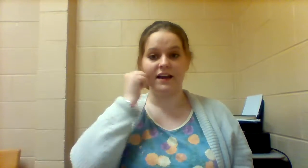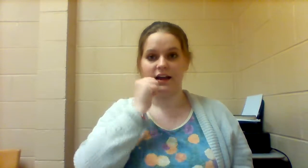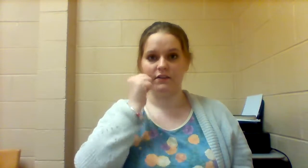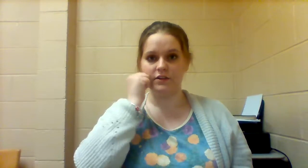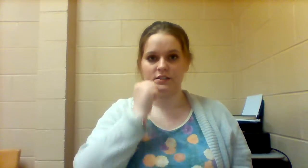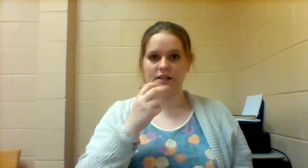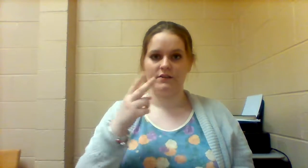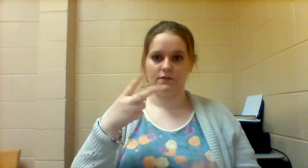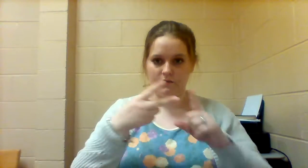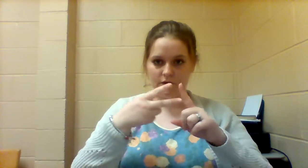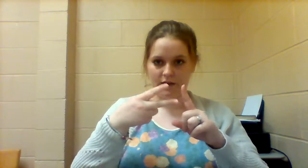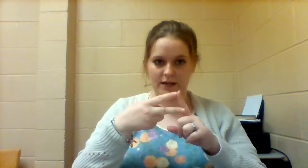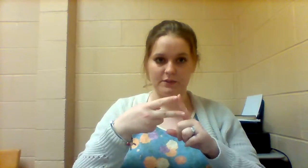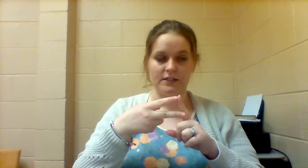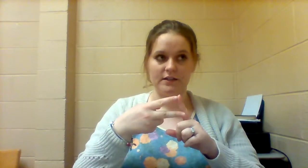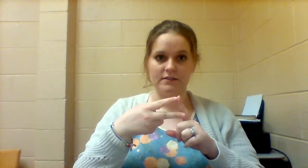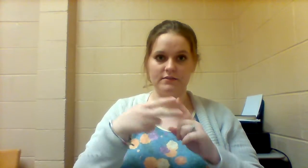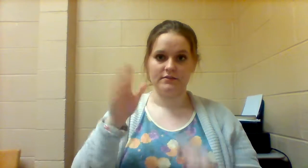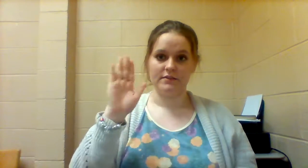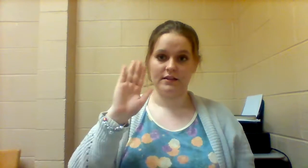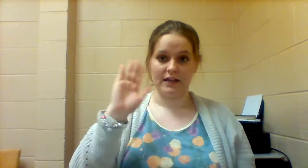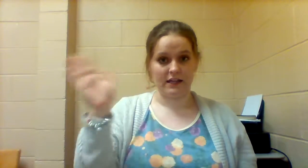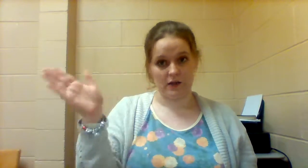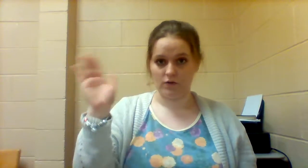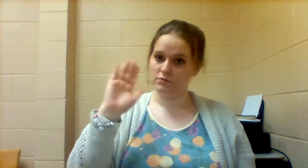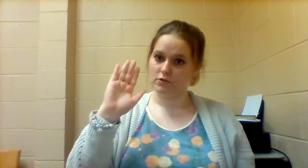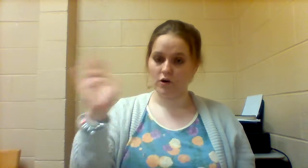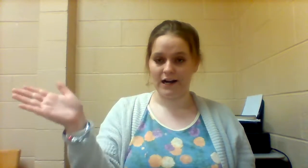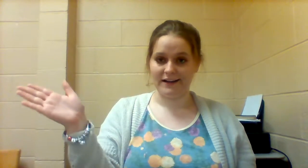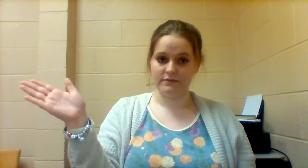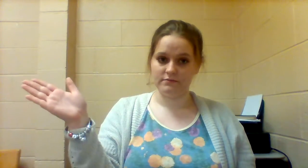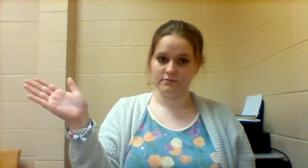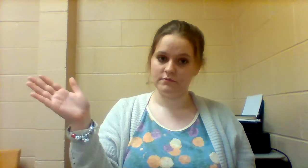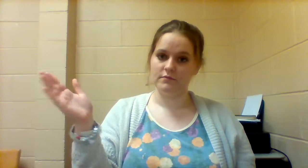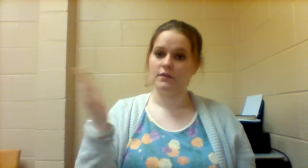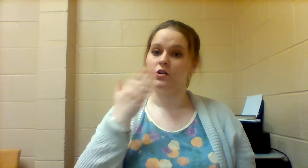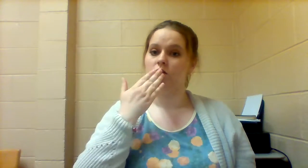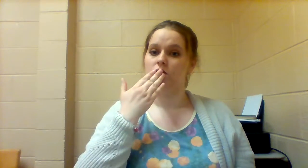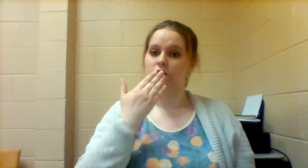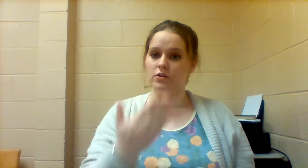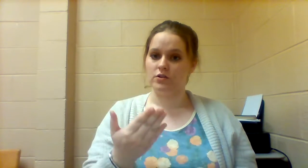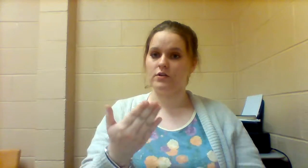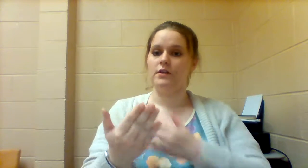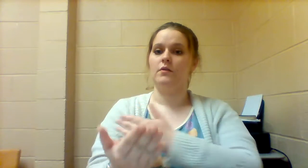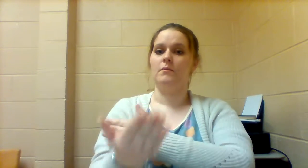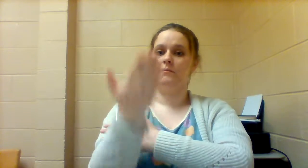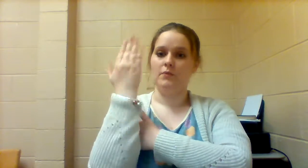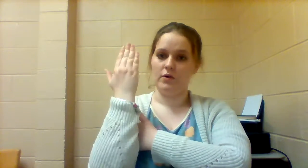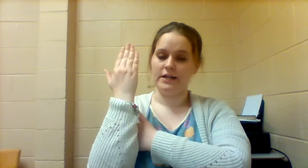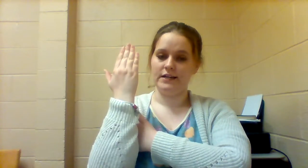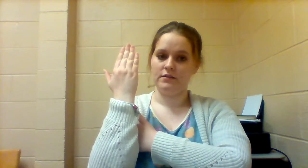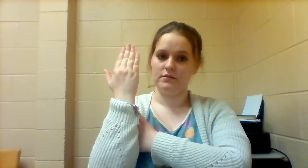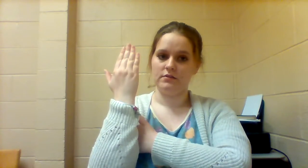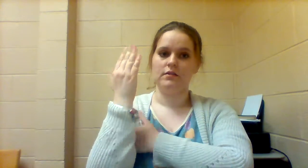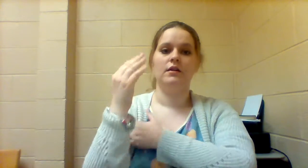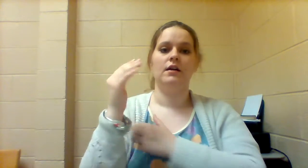Everyday vocabulary HELLO or HI GOOD MORNING